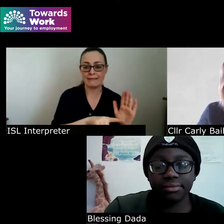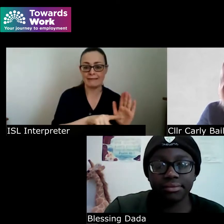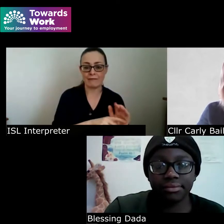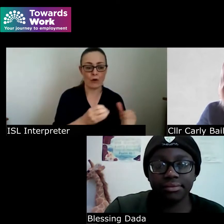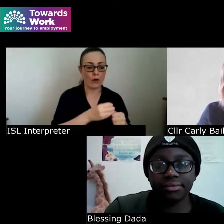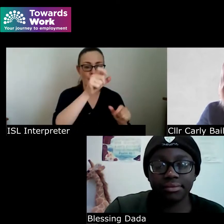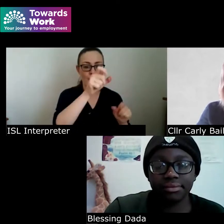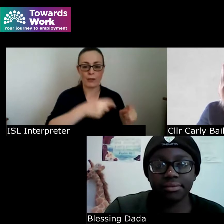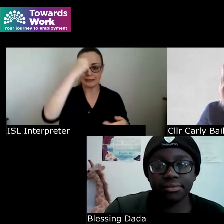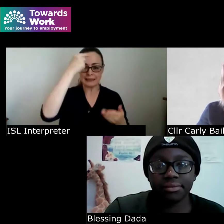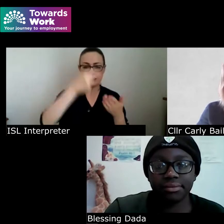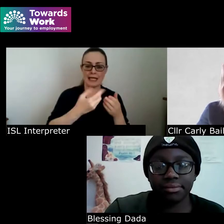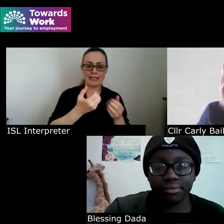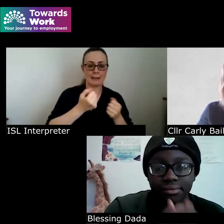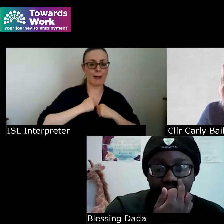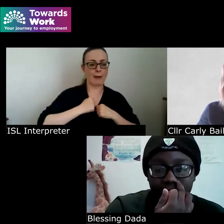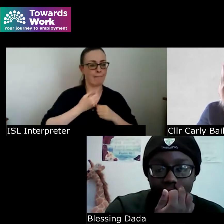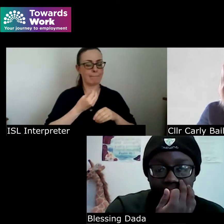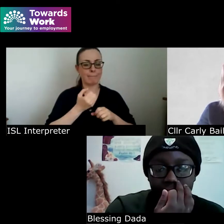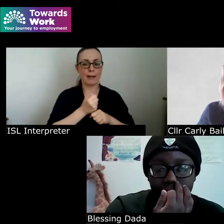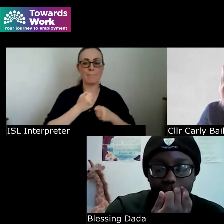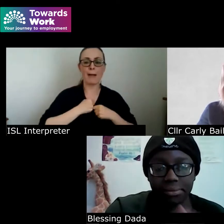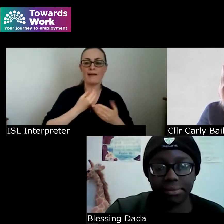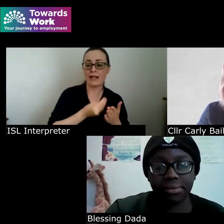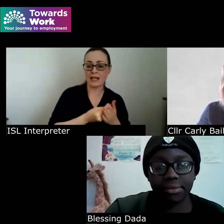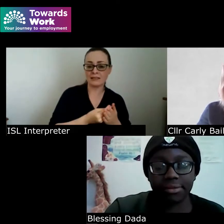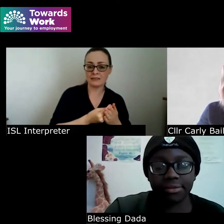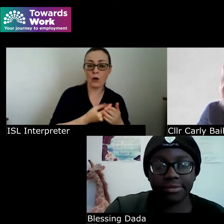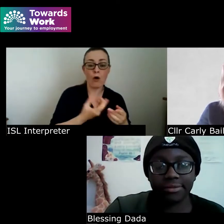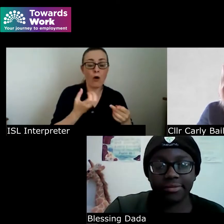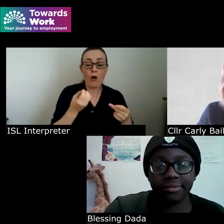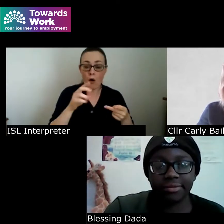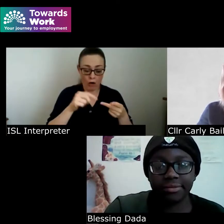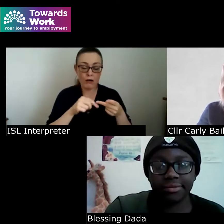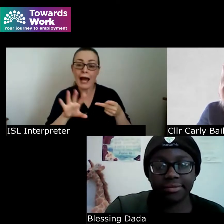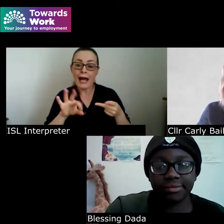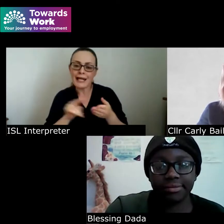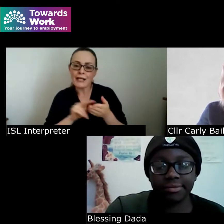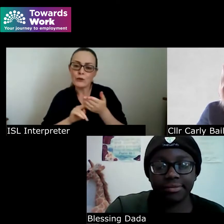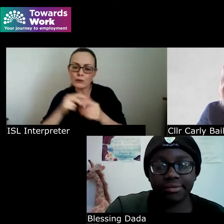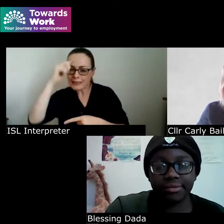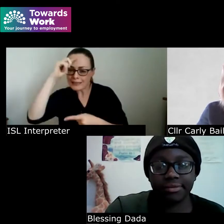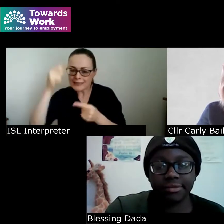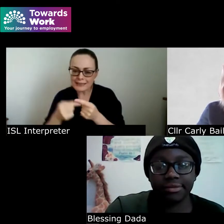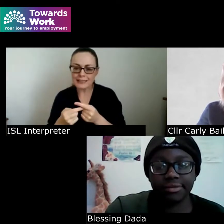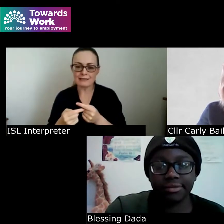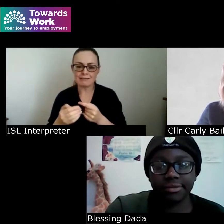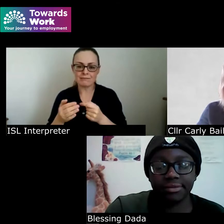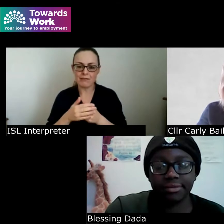regarding my finances or I could use that decision as an incentive to attempt something which I was